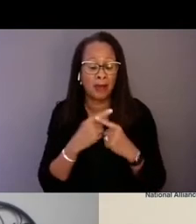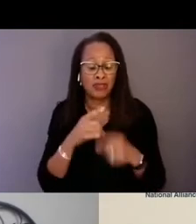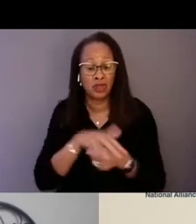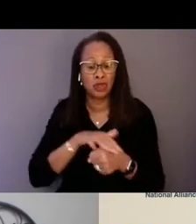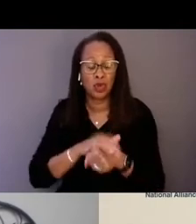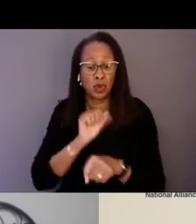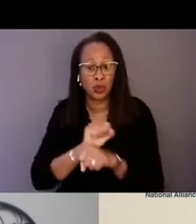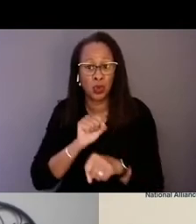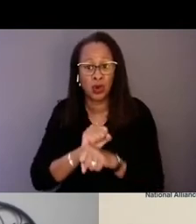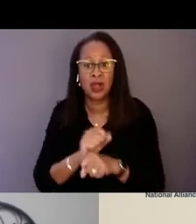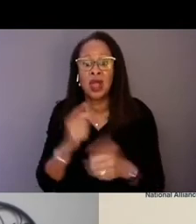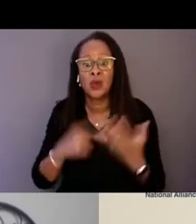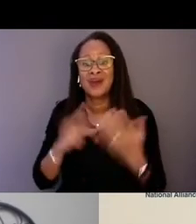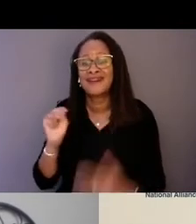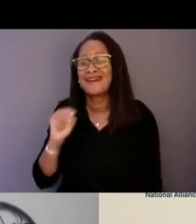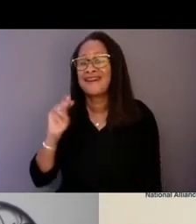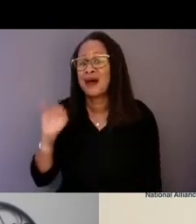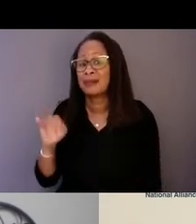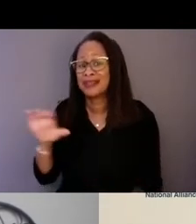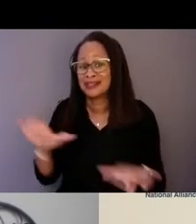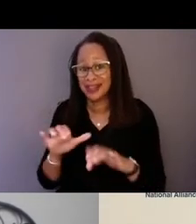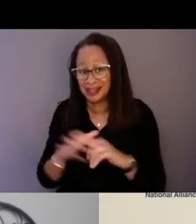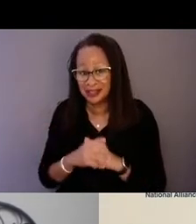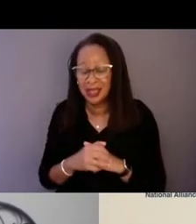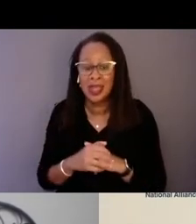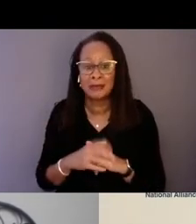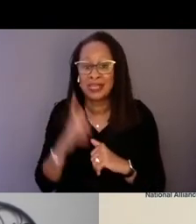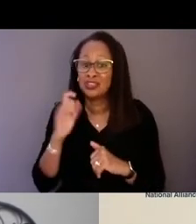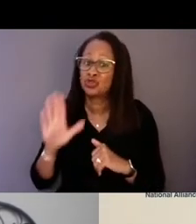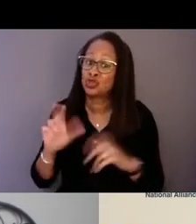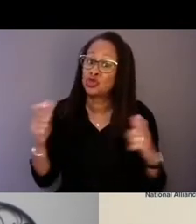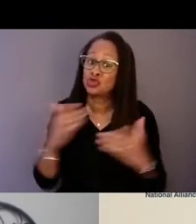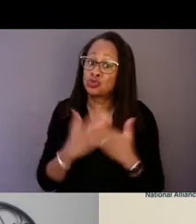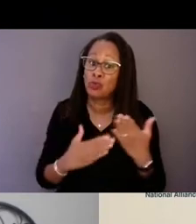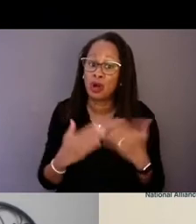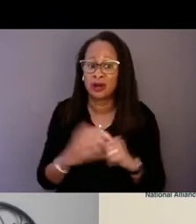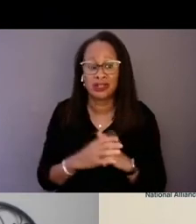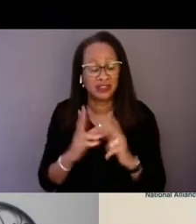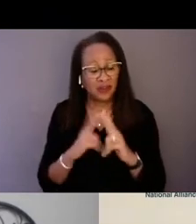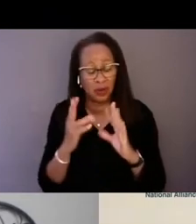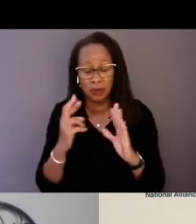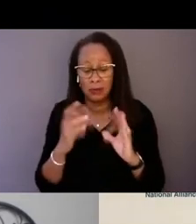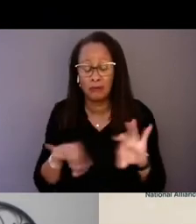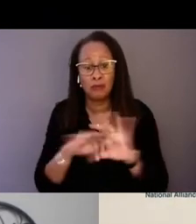and the advocacy at the local level is an important role that you all play. Yeah, thank you very much.